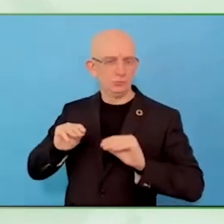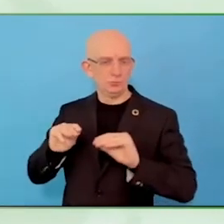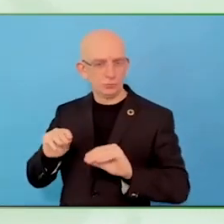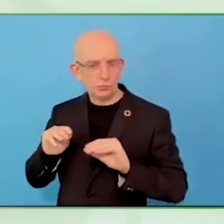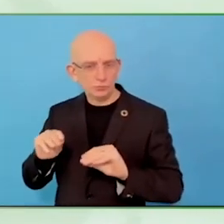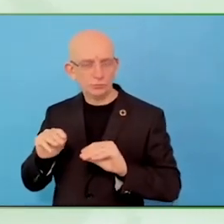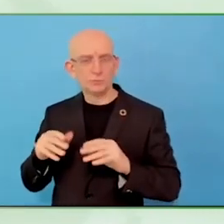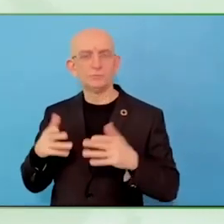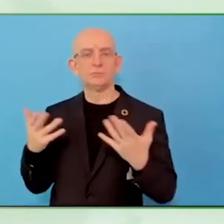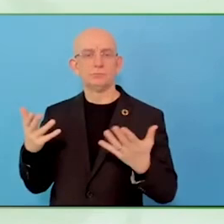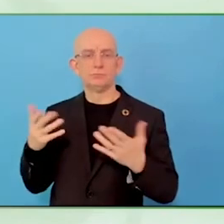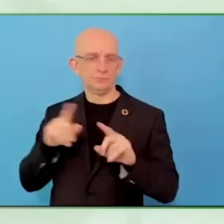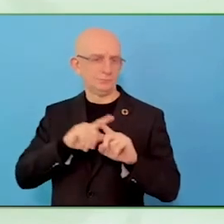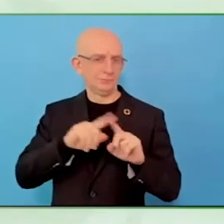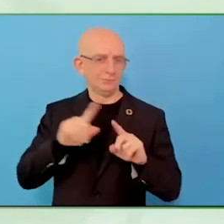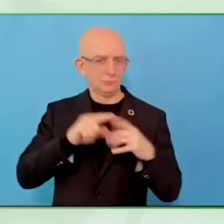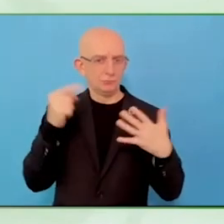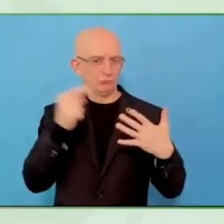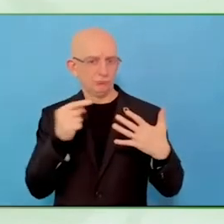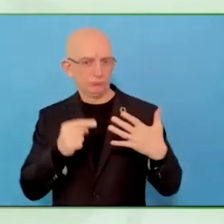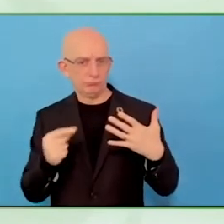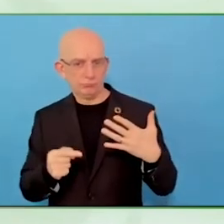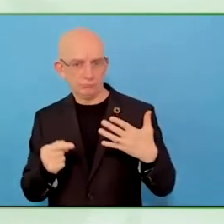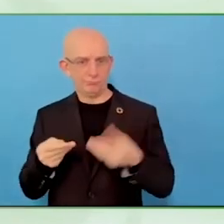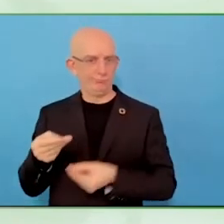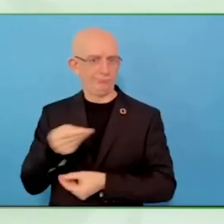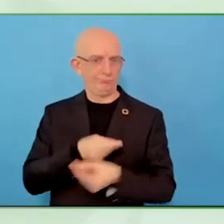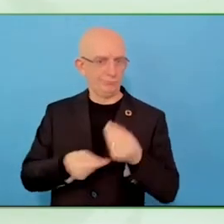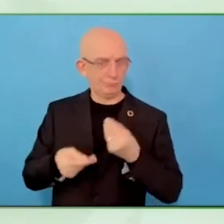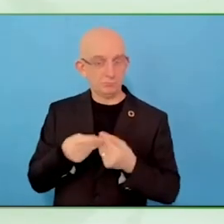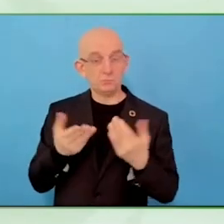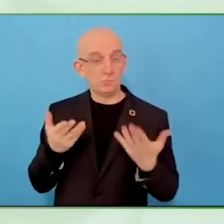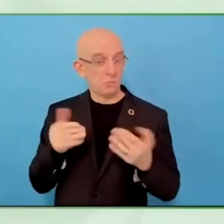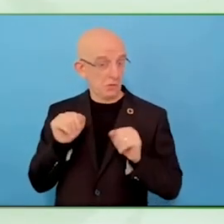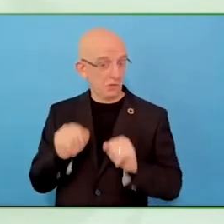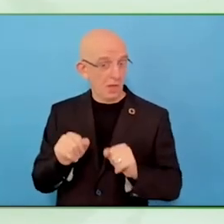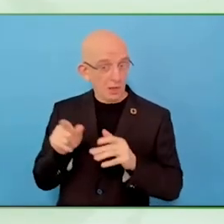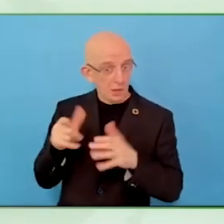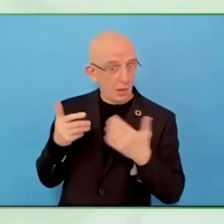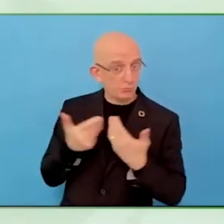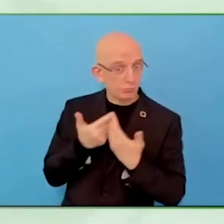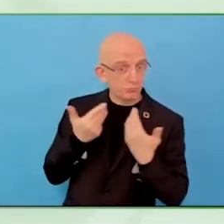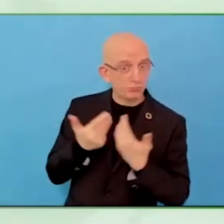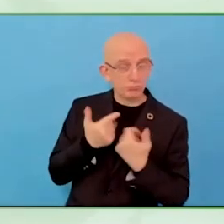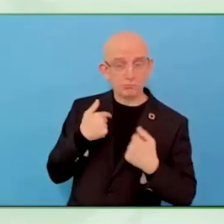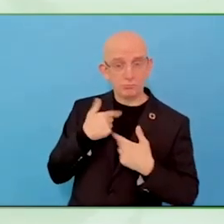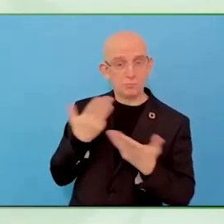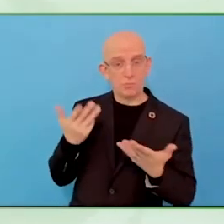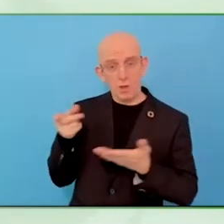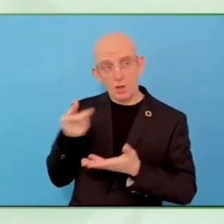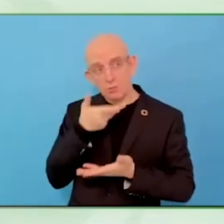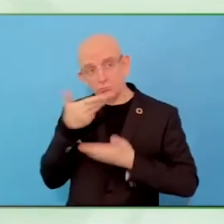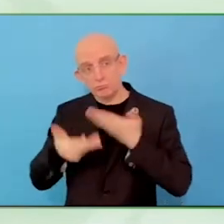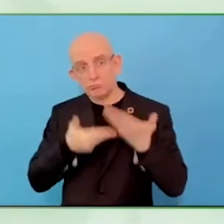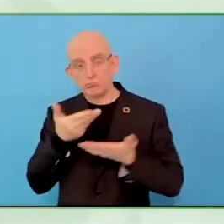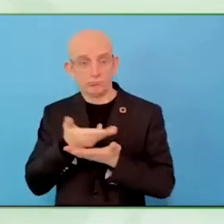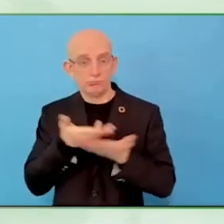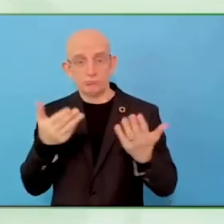focus on entrepreneurship, what opportunities that provides, why so many resources and efforts behind entrepreneurship.